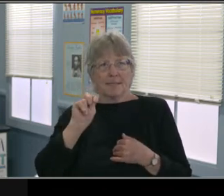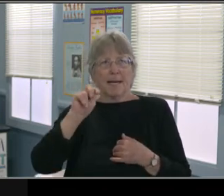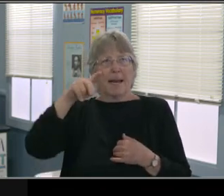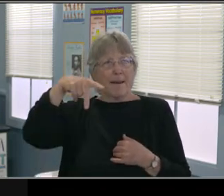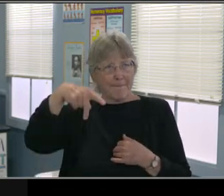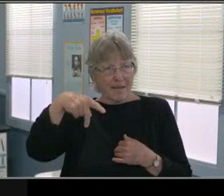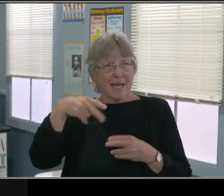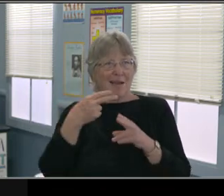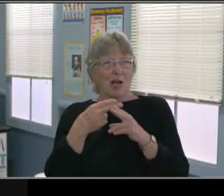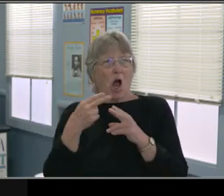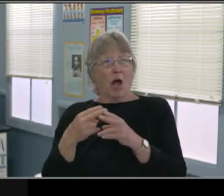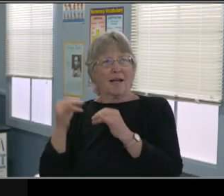So those are the questions.